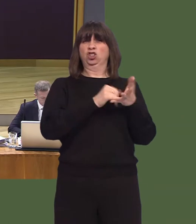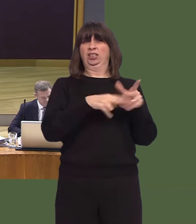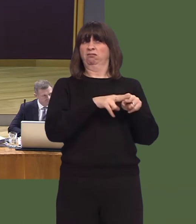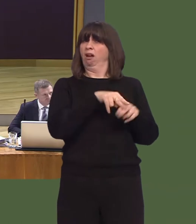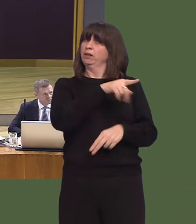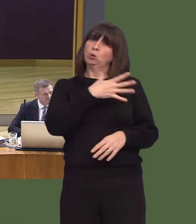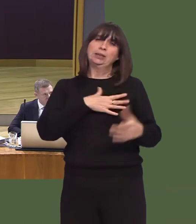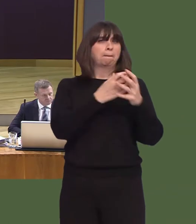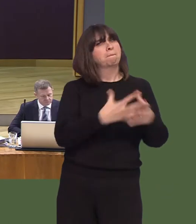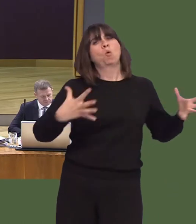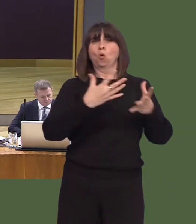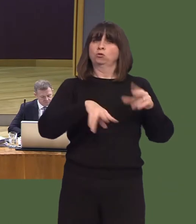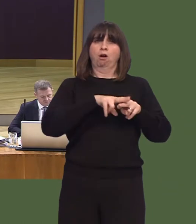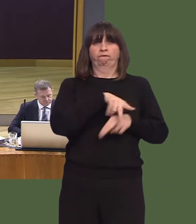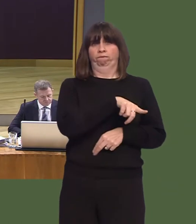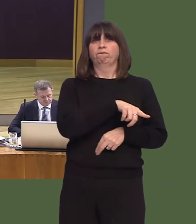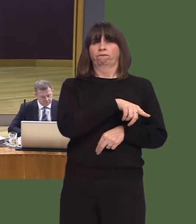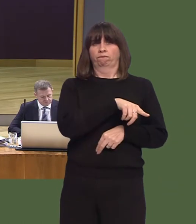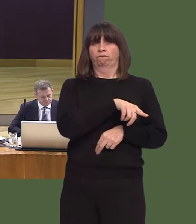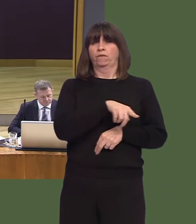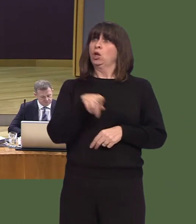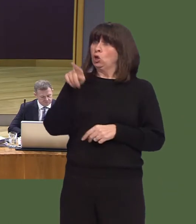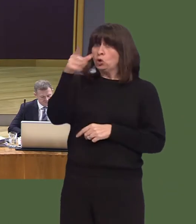needs to be increased, and it's in your gift to do that.